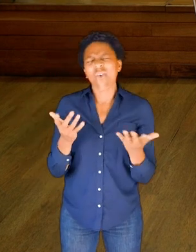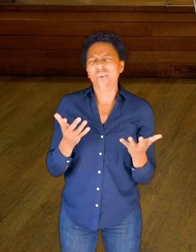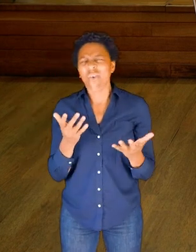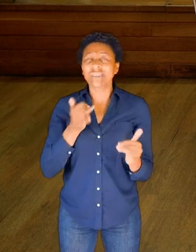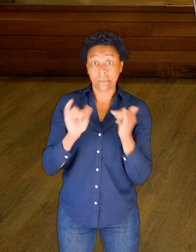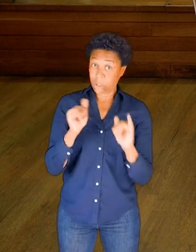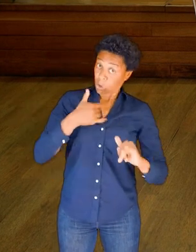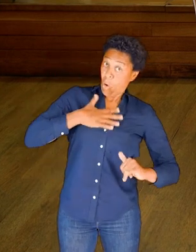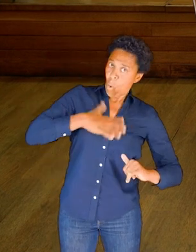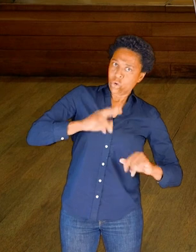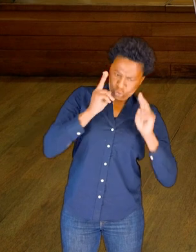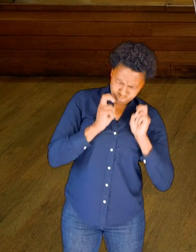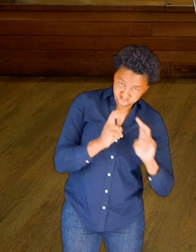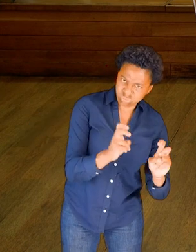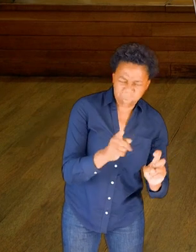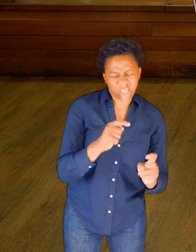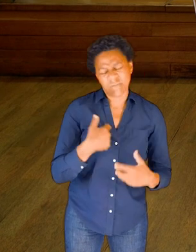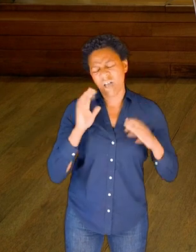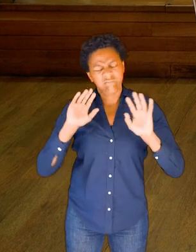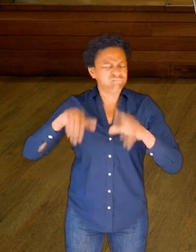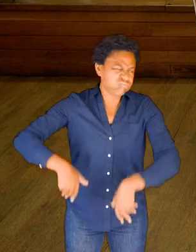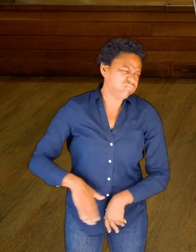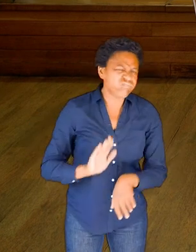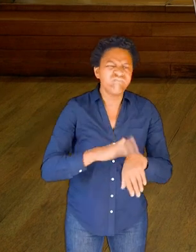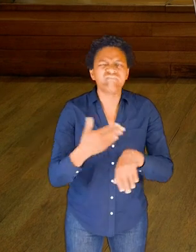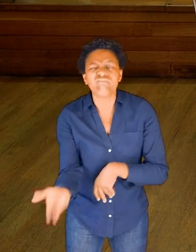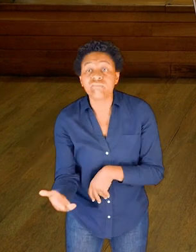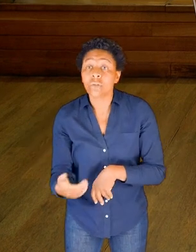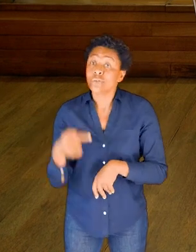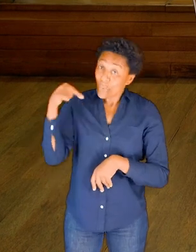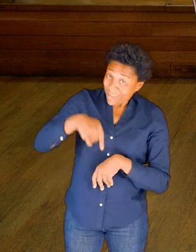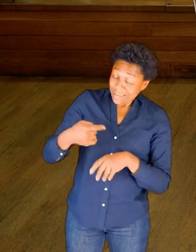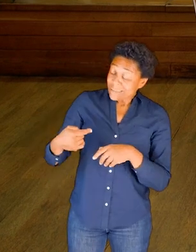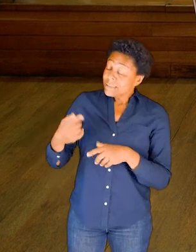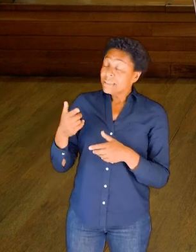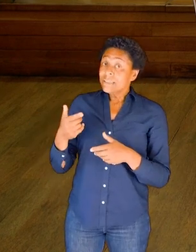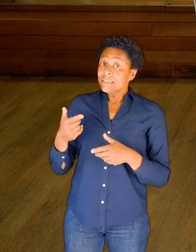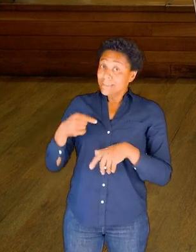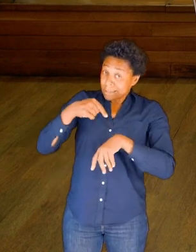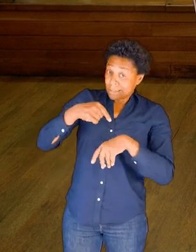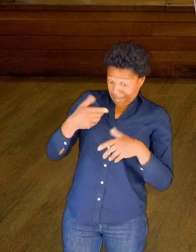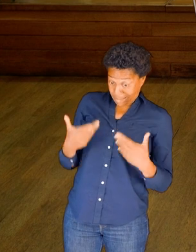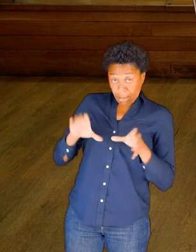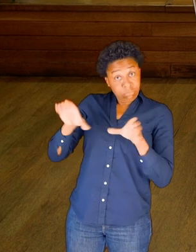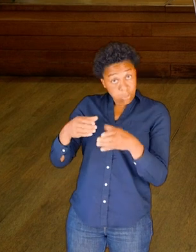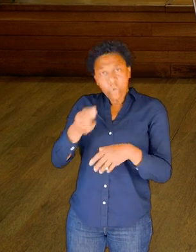So this is a space where you can just explore and be supported by this session.